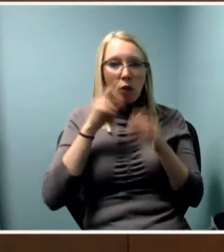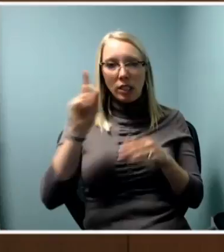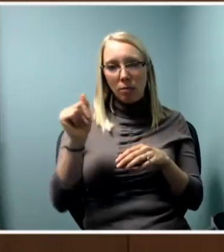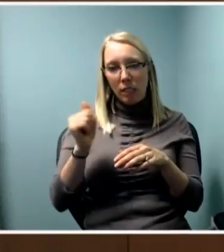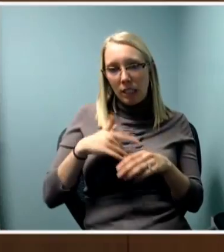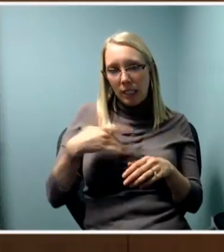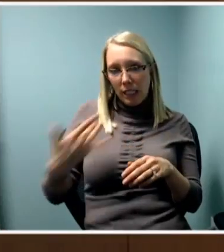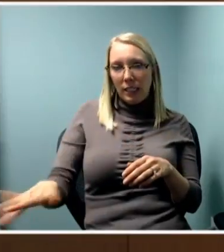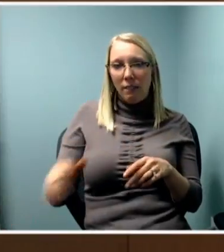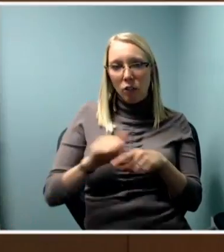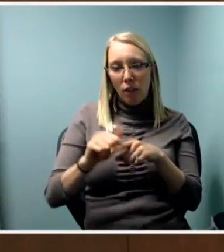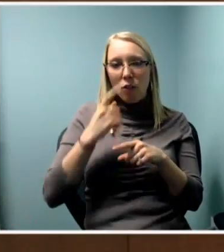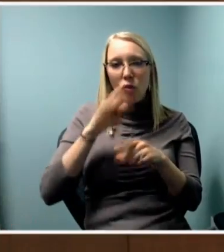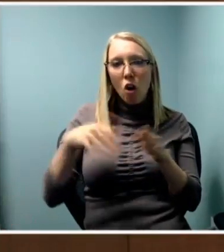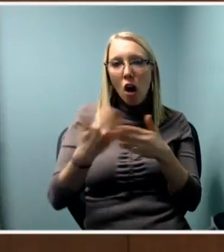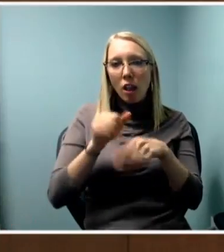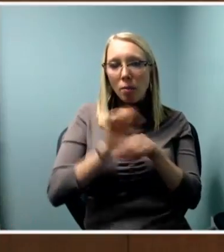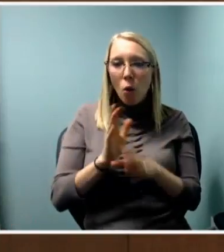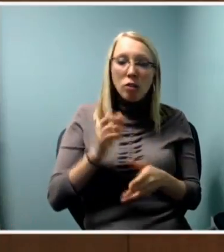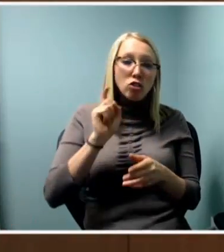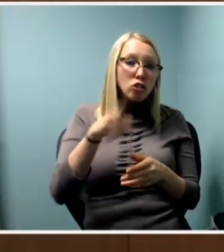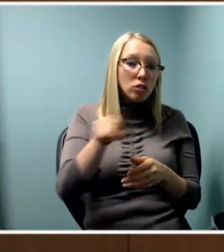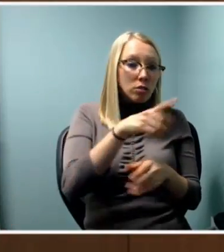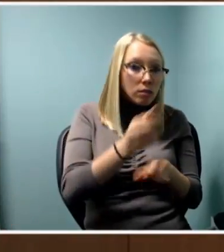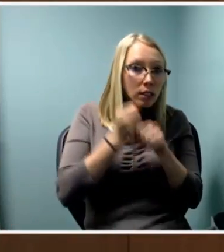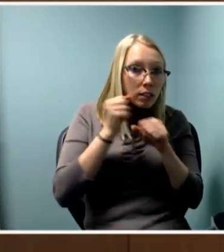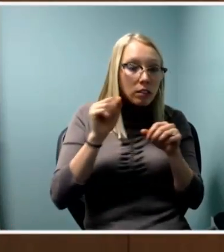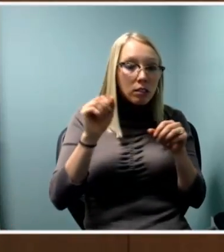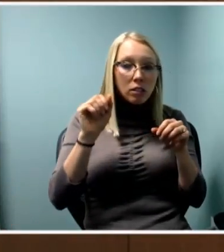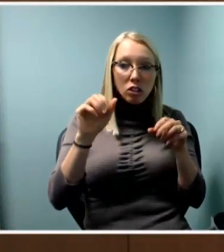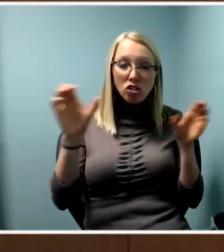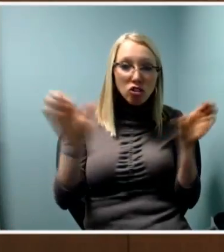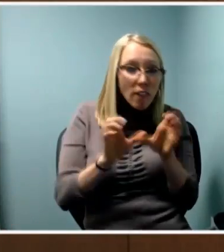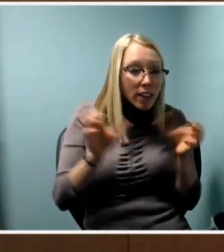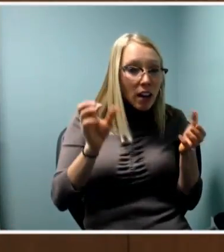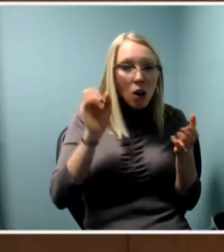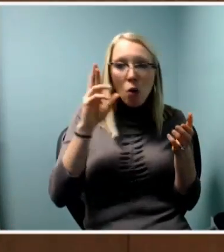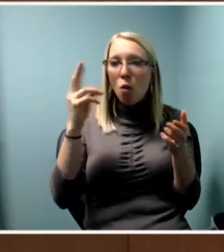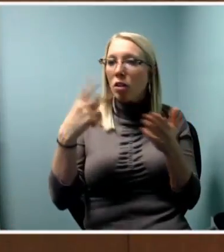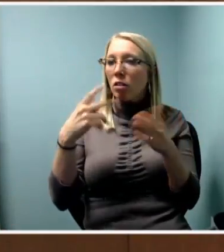like is there some sort of certification program or project.